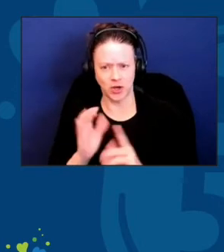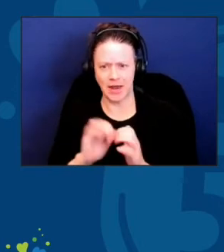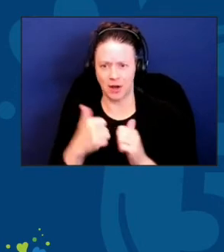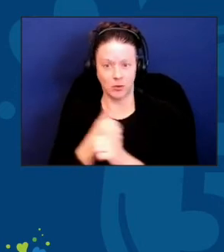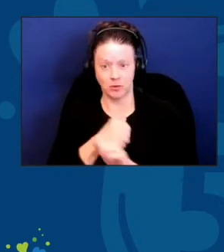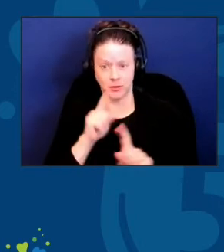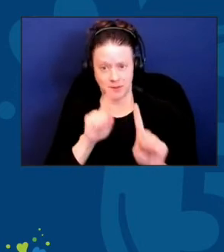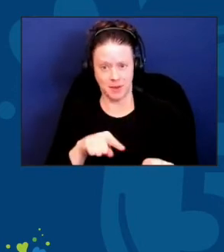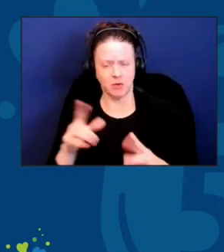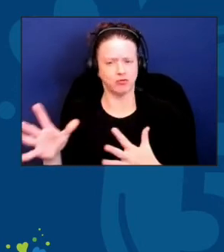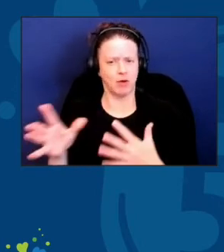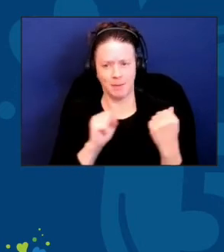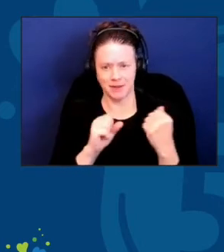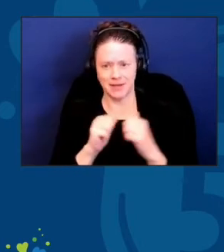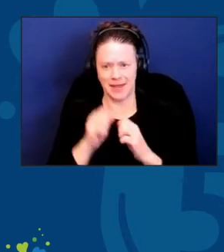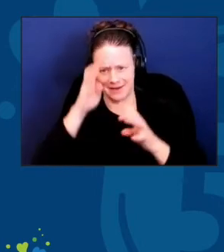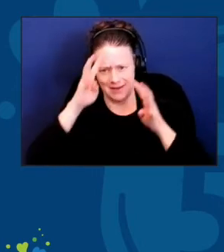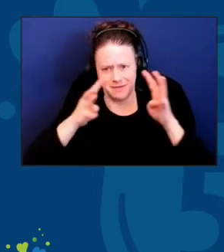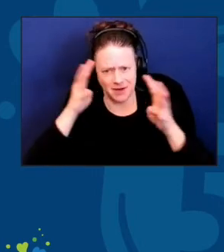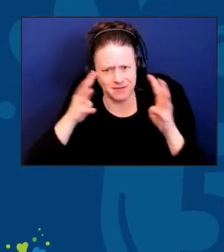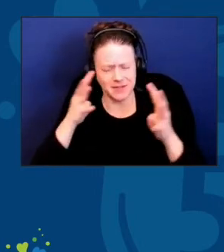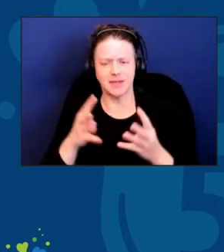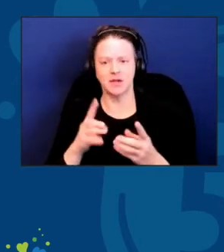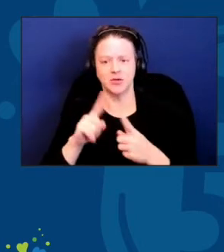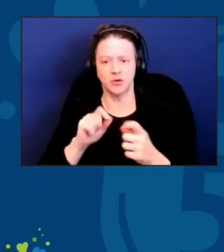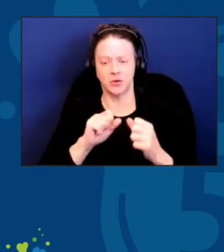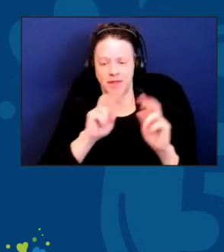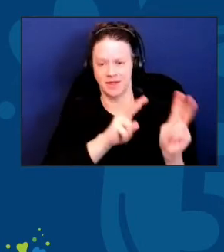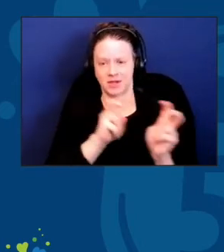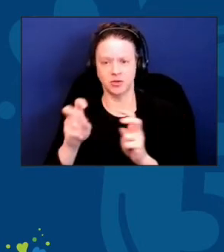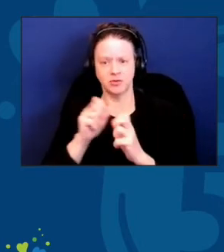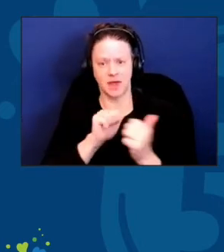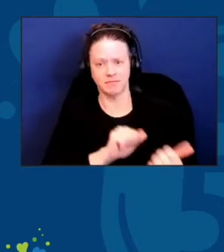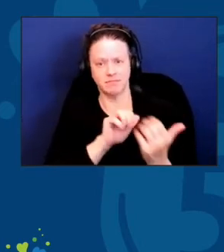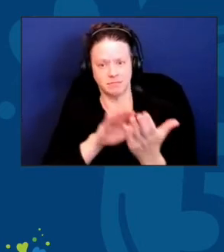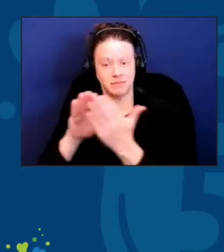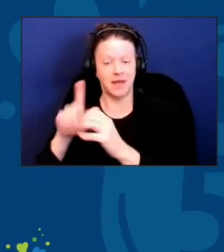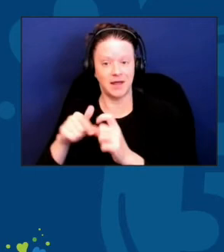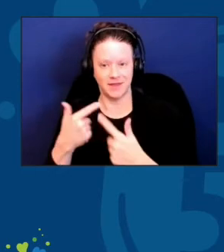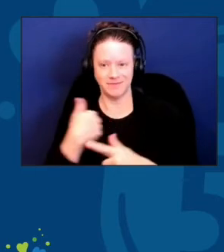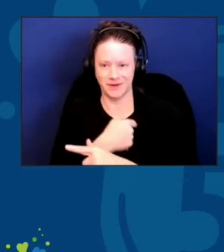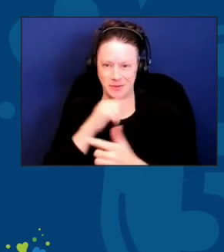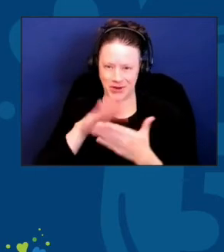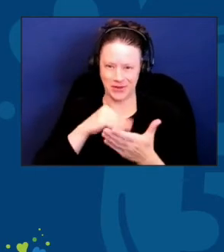to the issues we have before us. And then of course, as we all learned during COVID, technology.